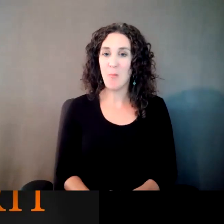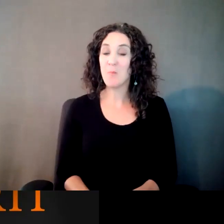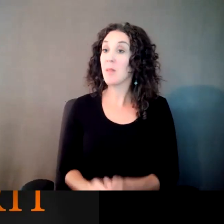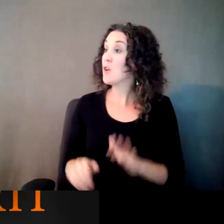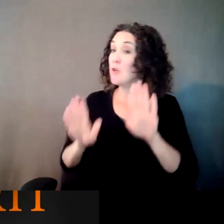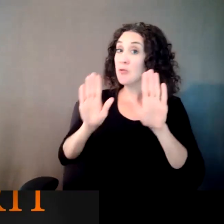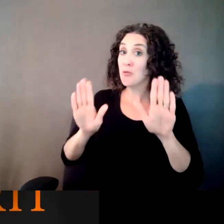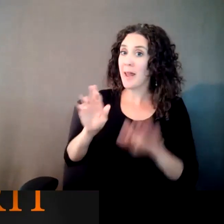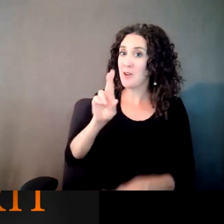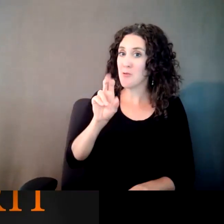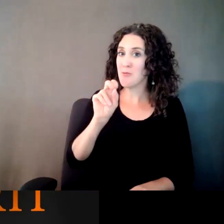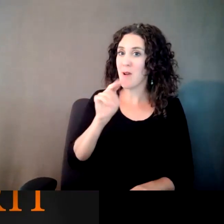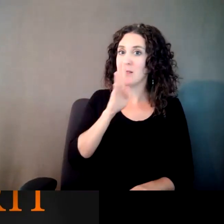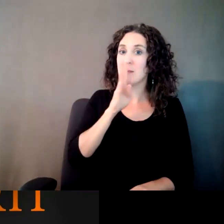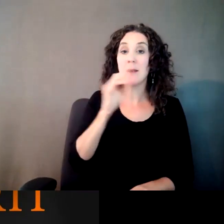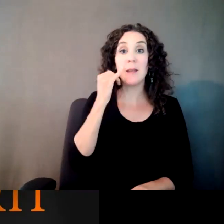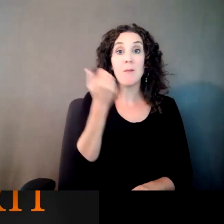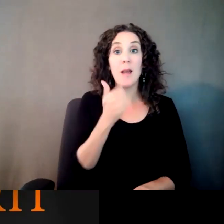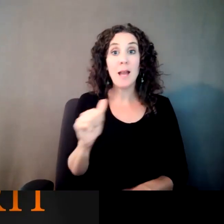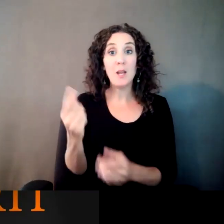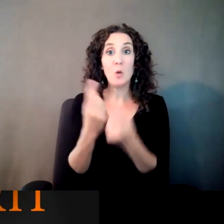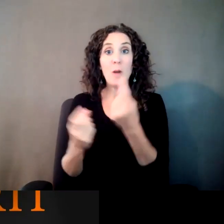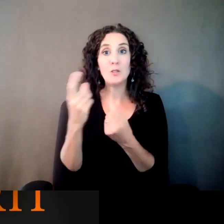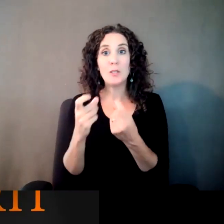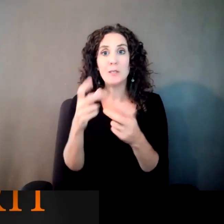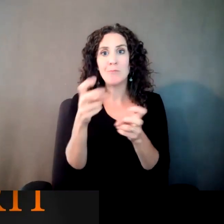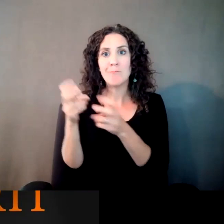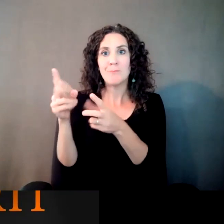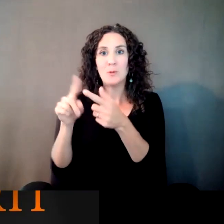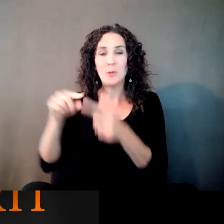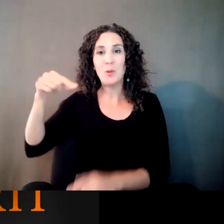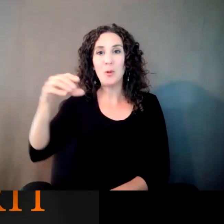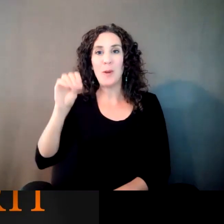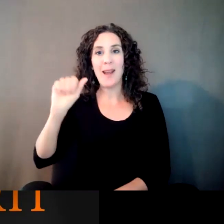definitely drop them in the Q&A box. So I guess, Jesse, one of the questions somebody